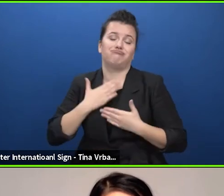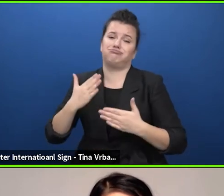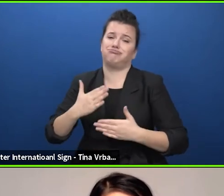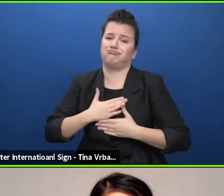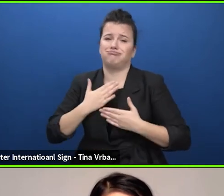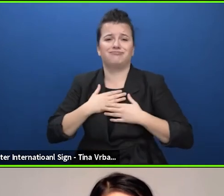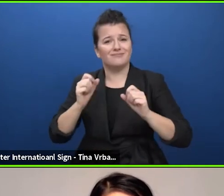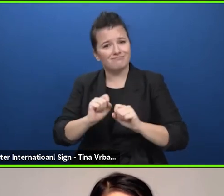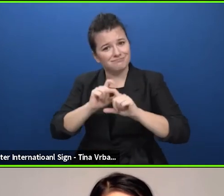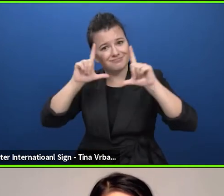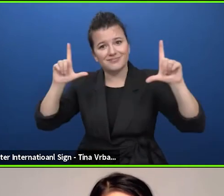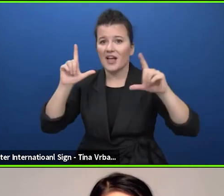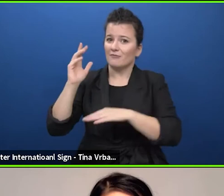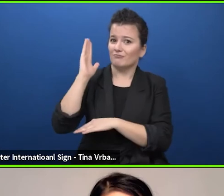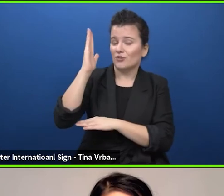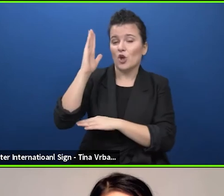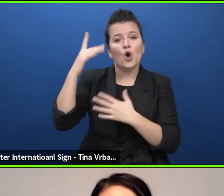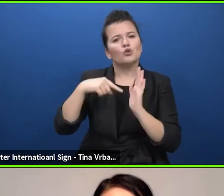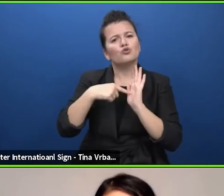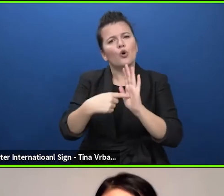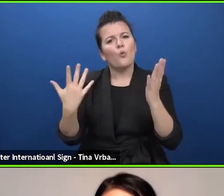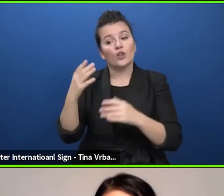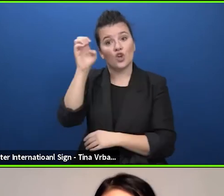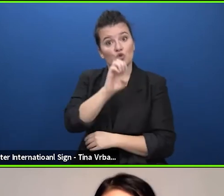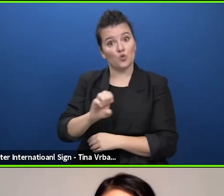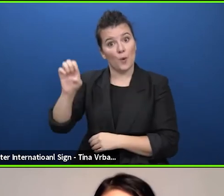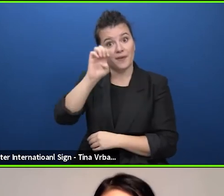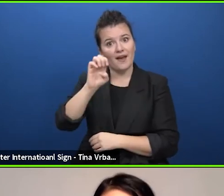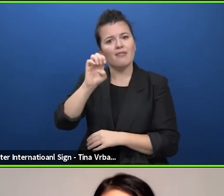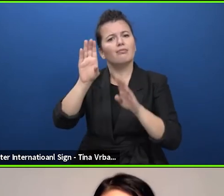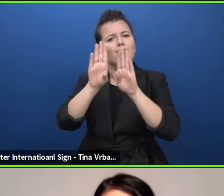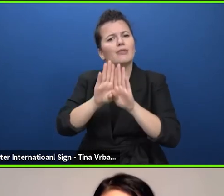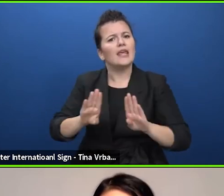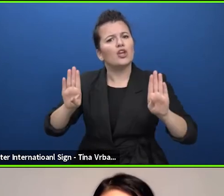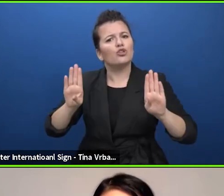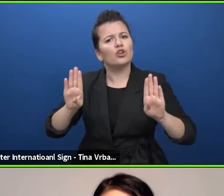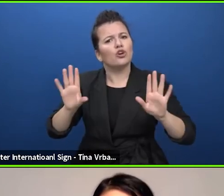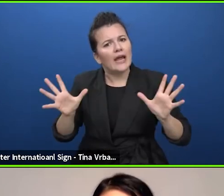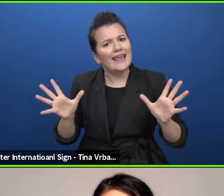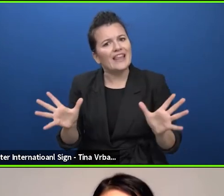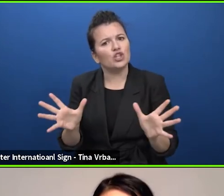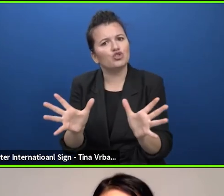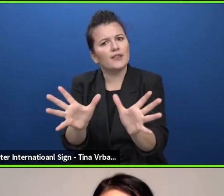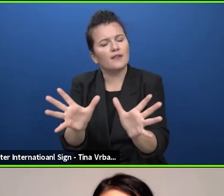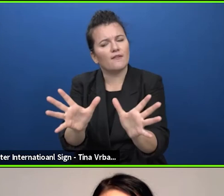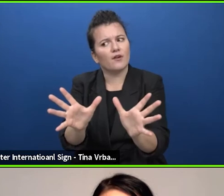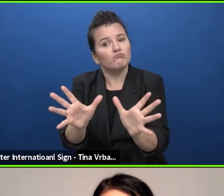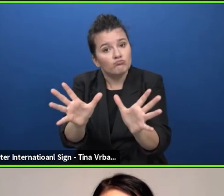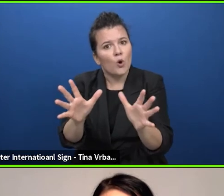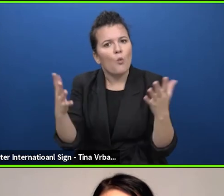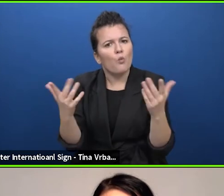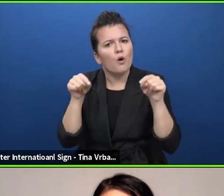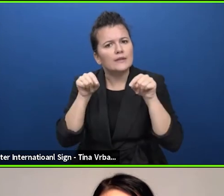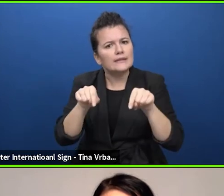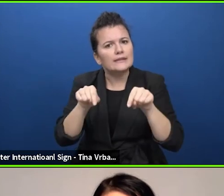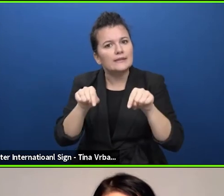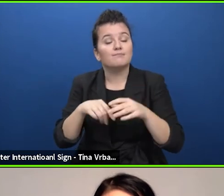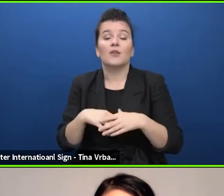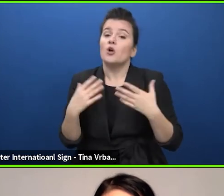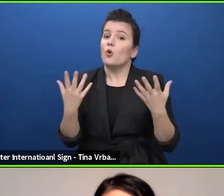the European Theatre Initiative. This initiative consists of a set of actions that we are planning